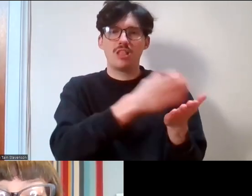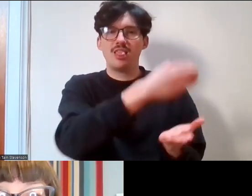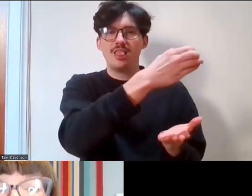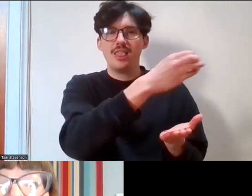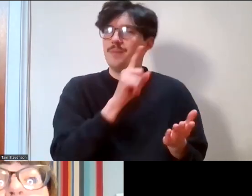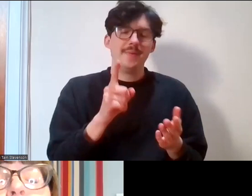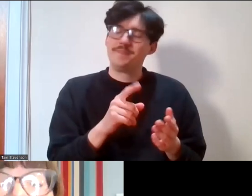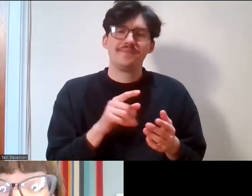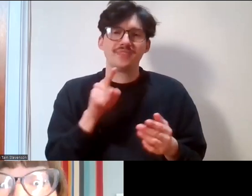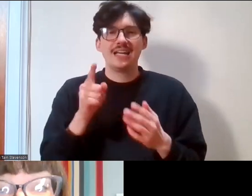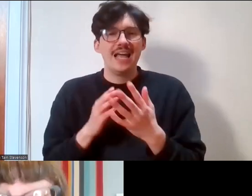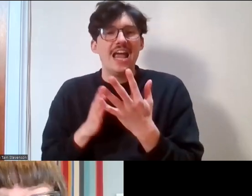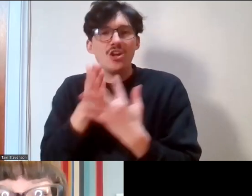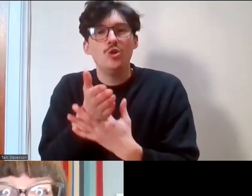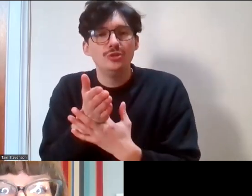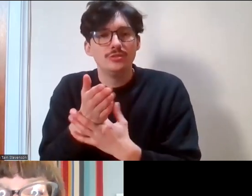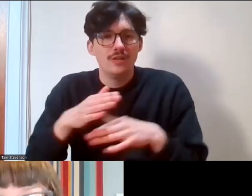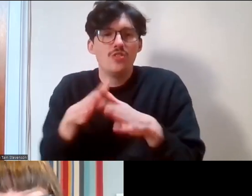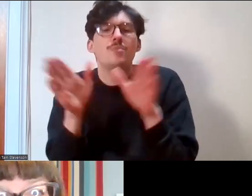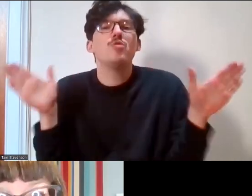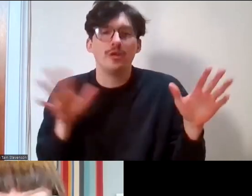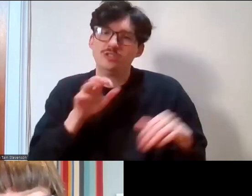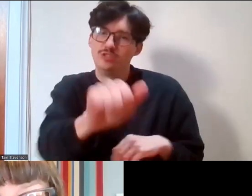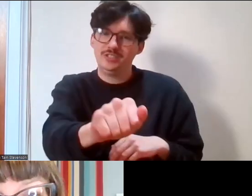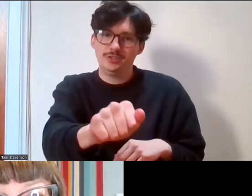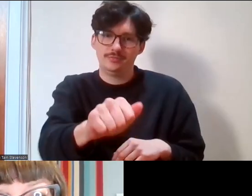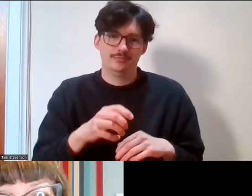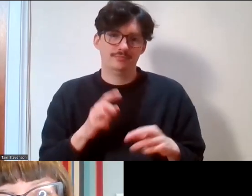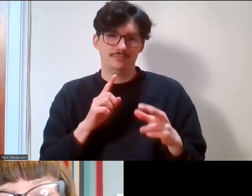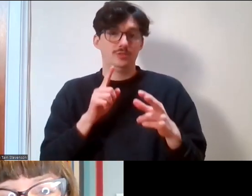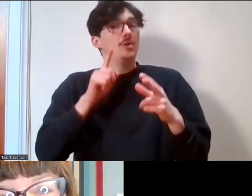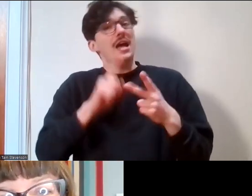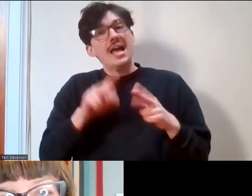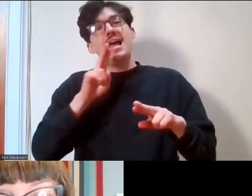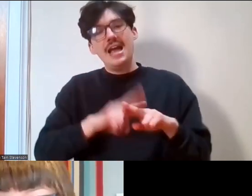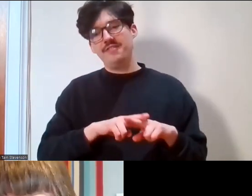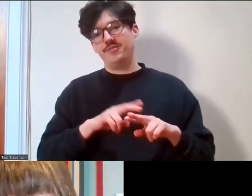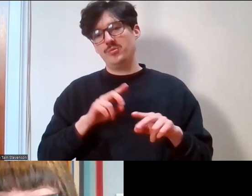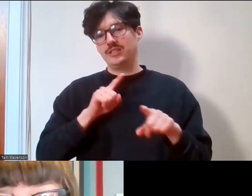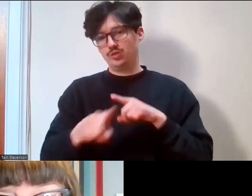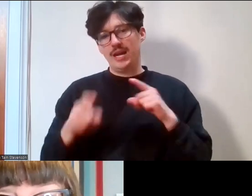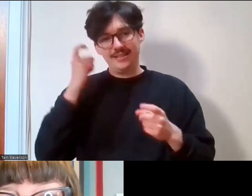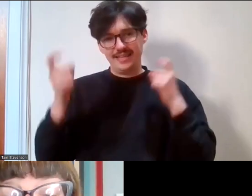that is the broadest reach, the biggest umbrella, so if we can be thinking on particular groups,